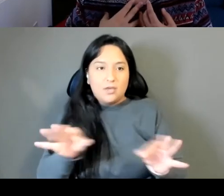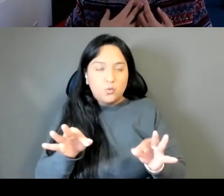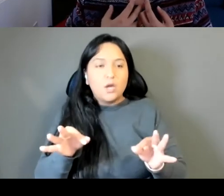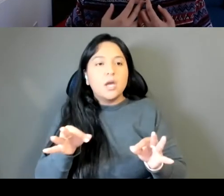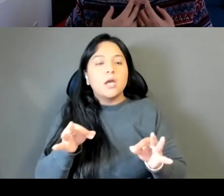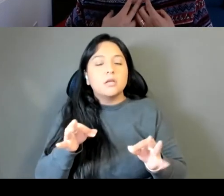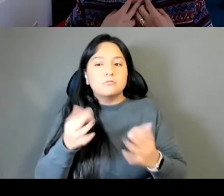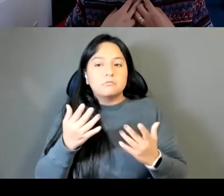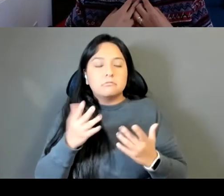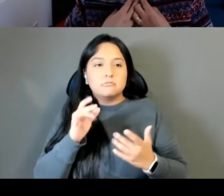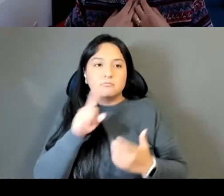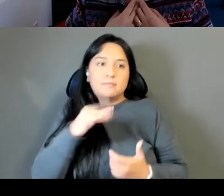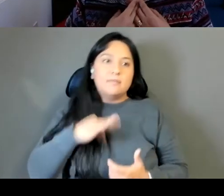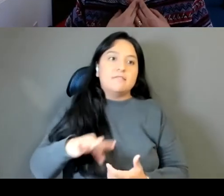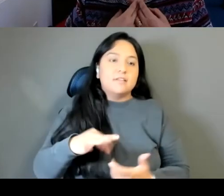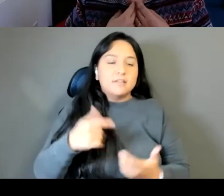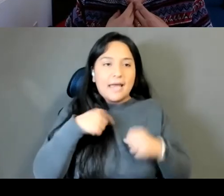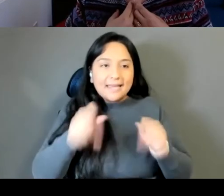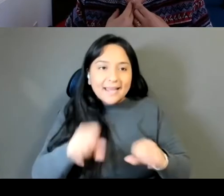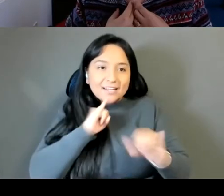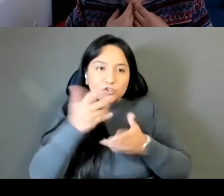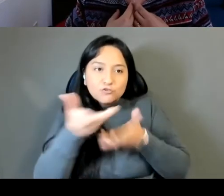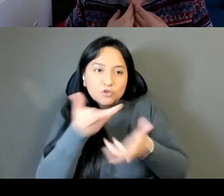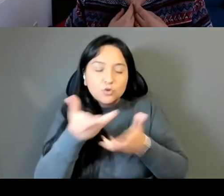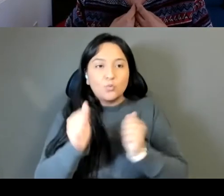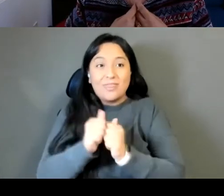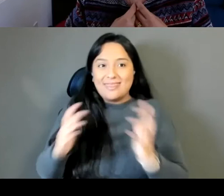them myself, without a translator but there's a cultural fluency that's needed in order